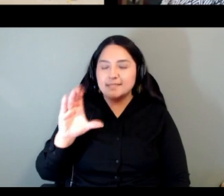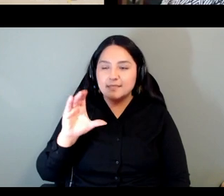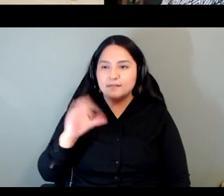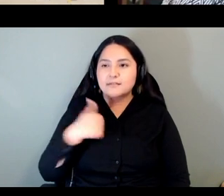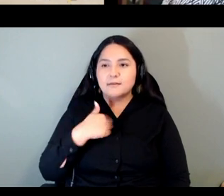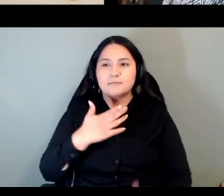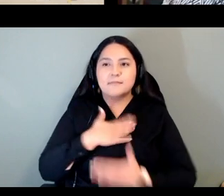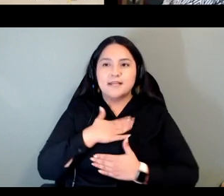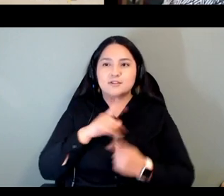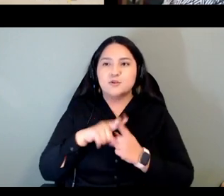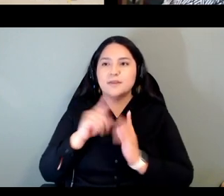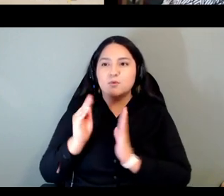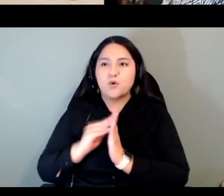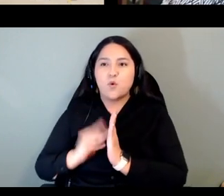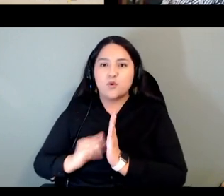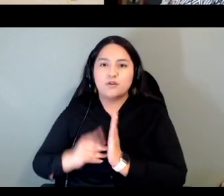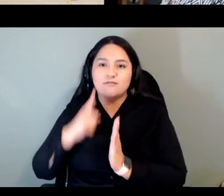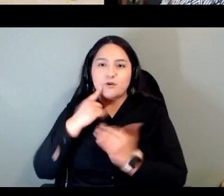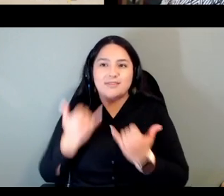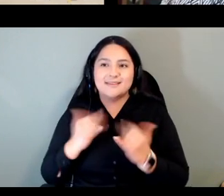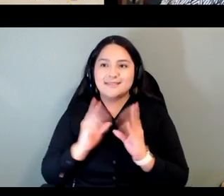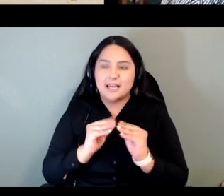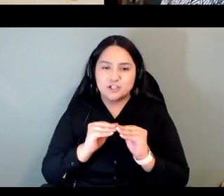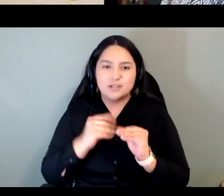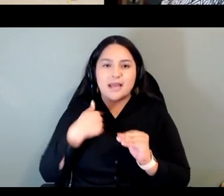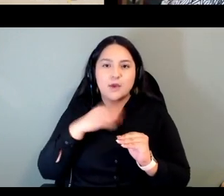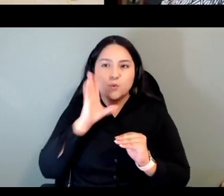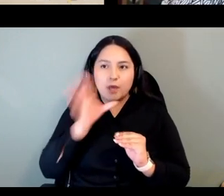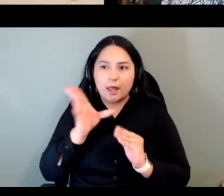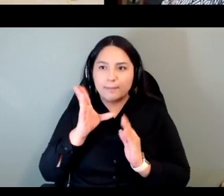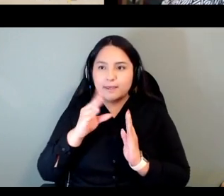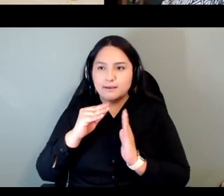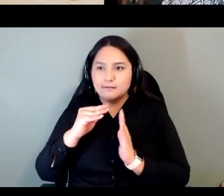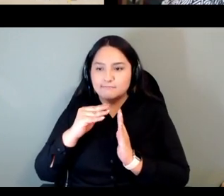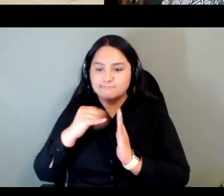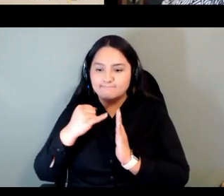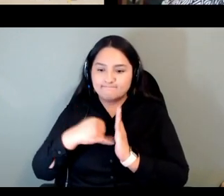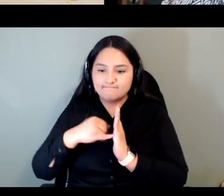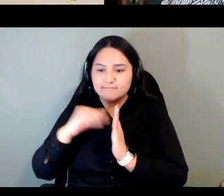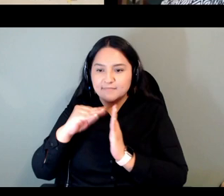and i will be capturing a summary of what we hear today uh and and organizing it into